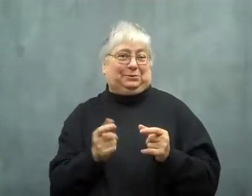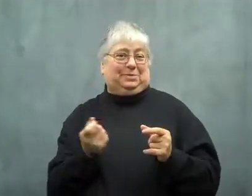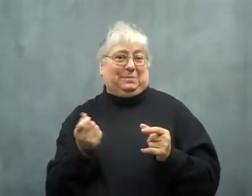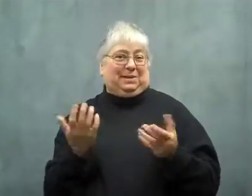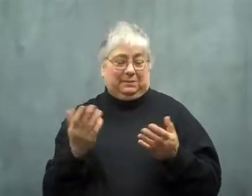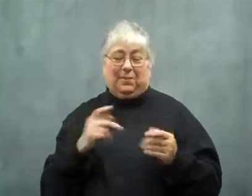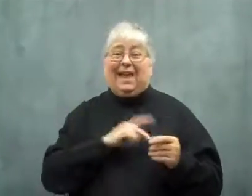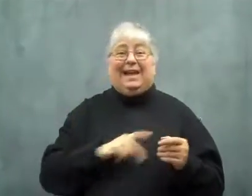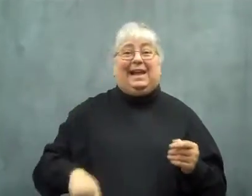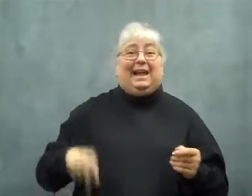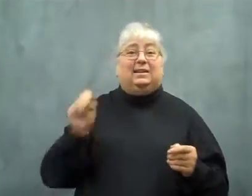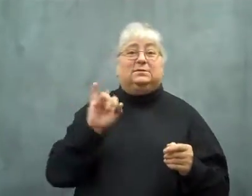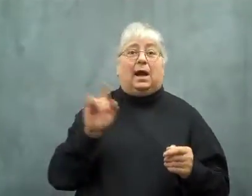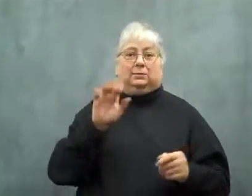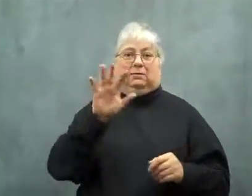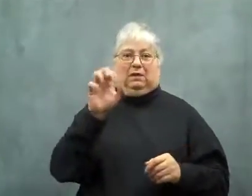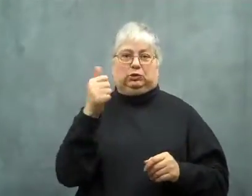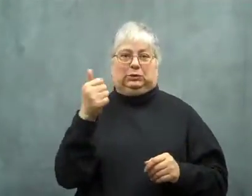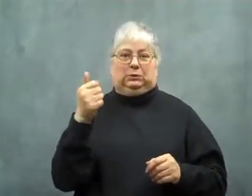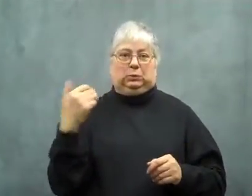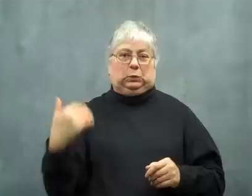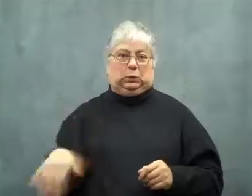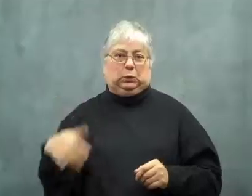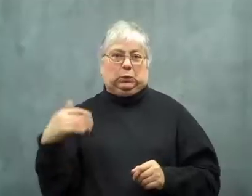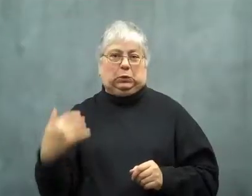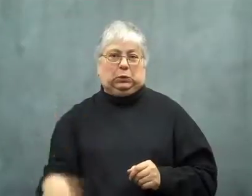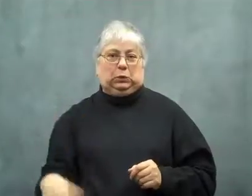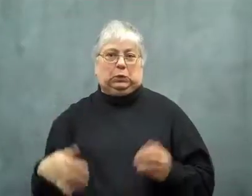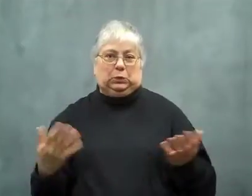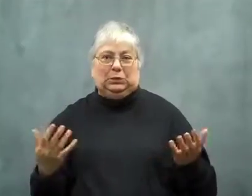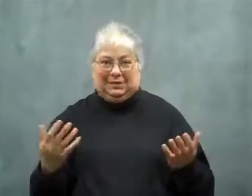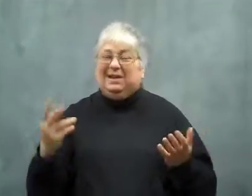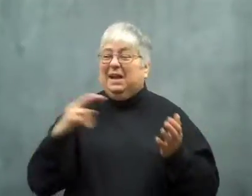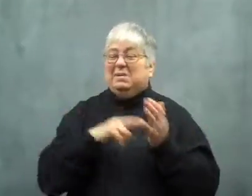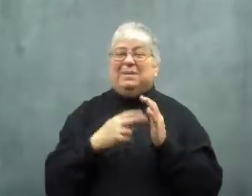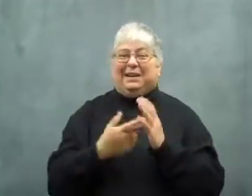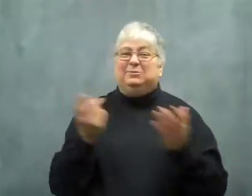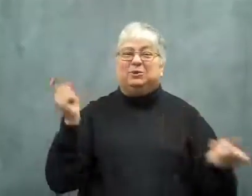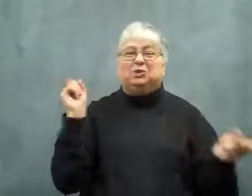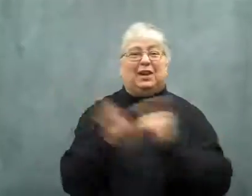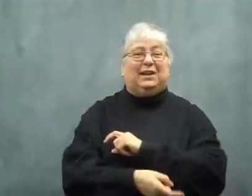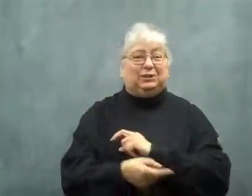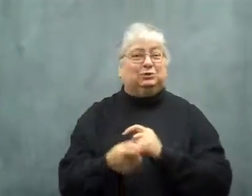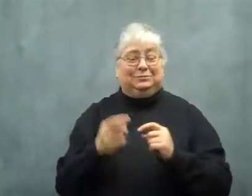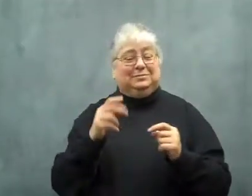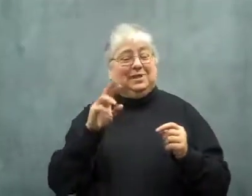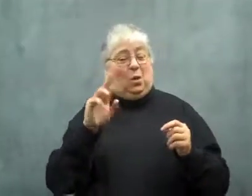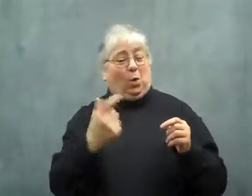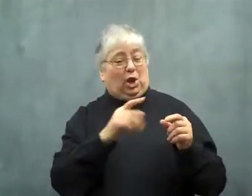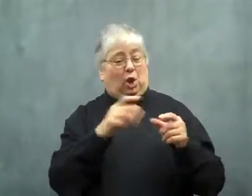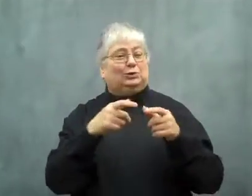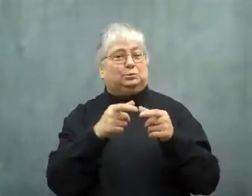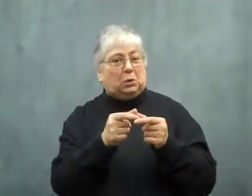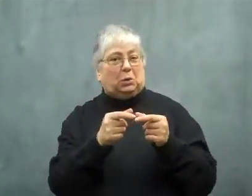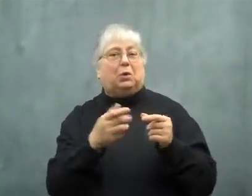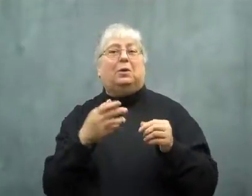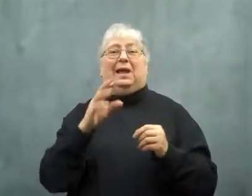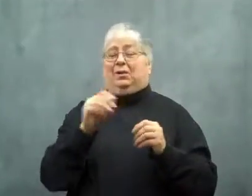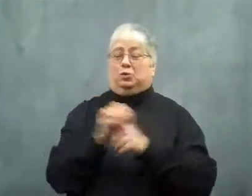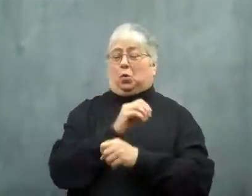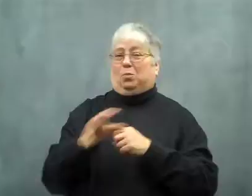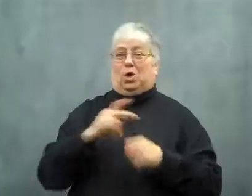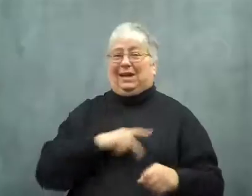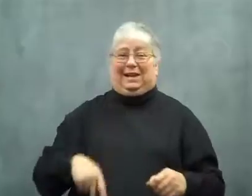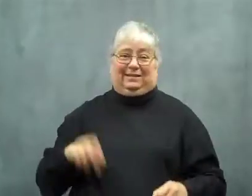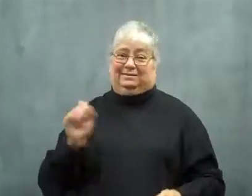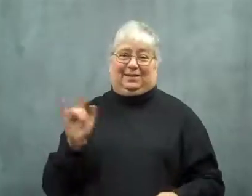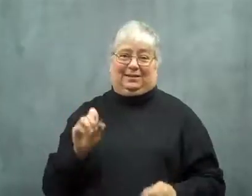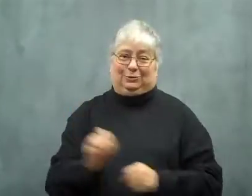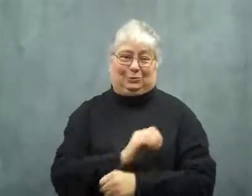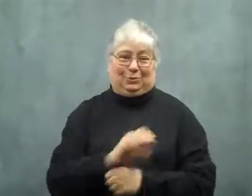The king size bar is 510 calories. Wow.